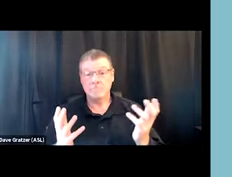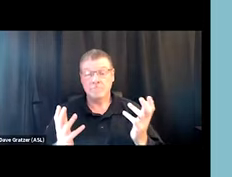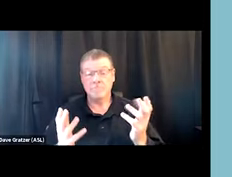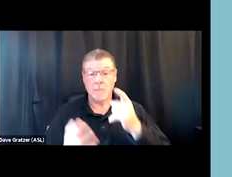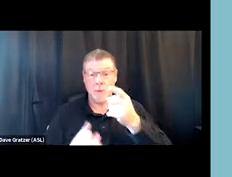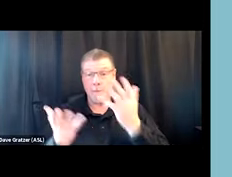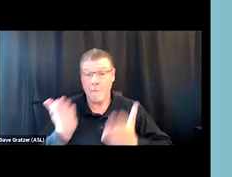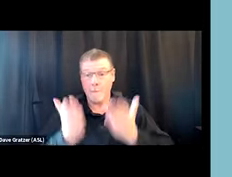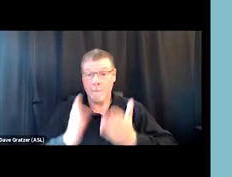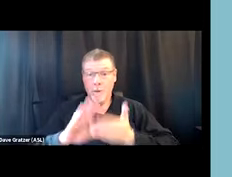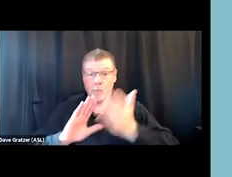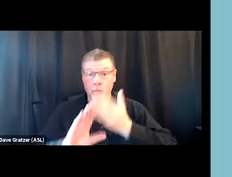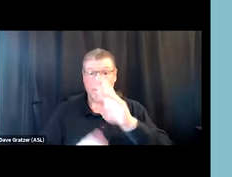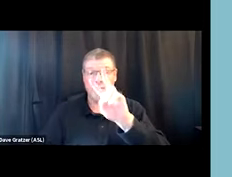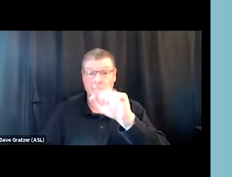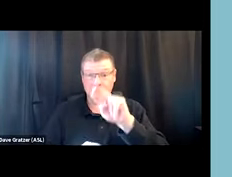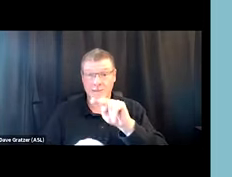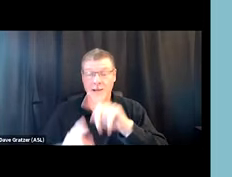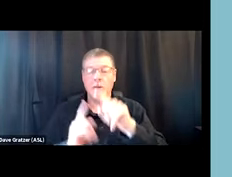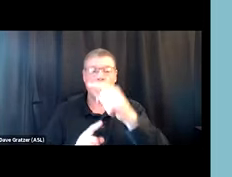but you may just think about earmarking a little bit of money